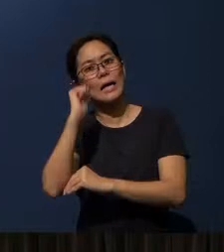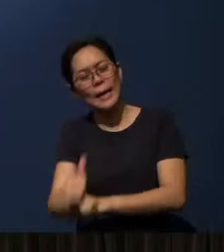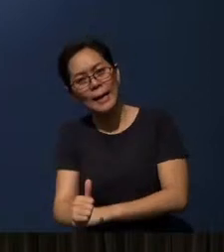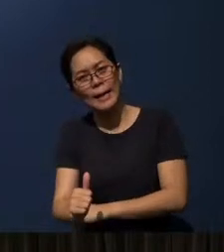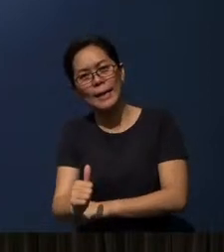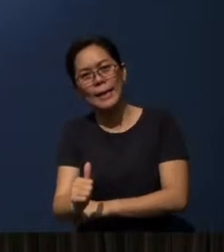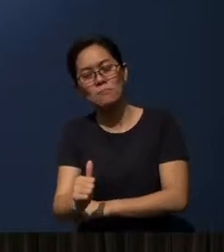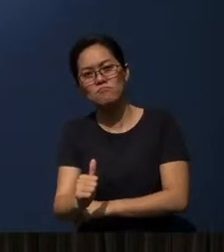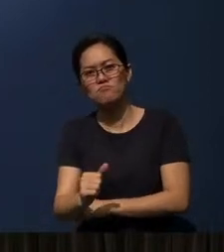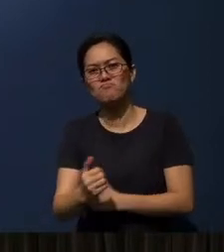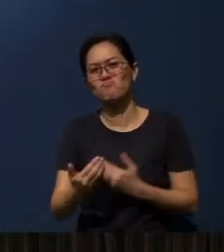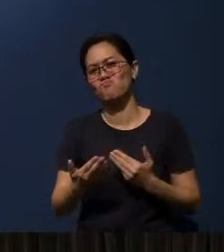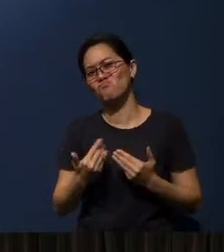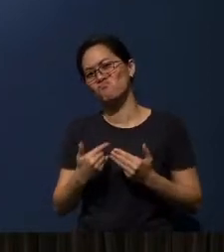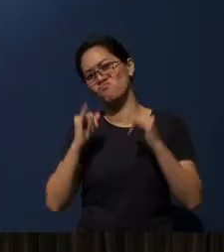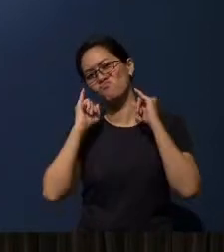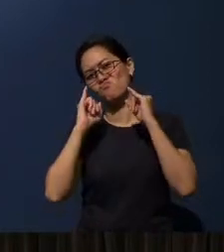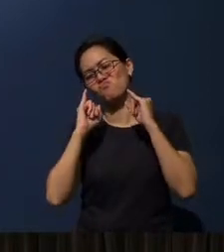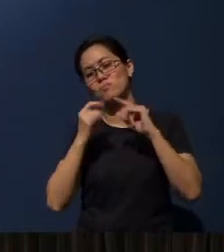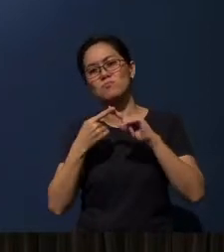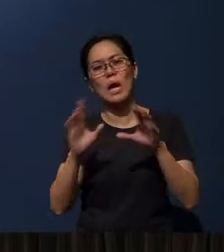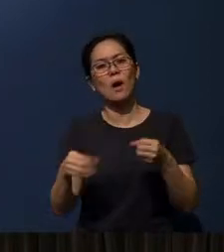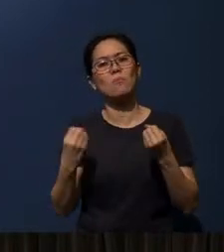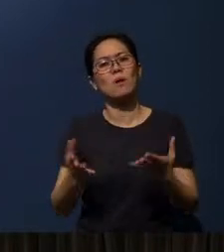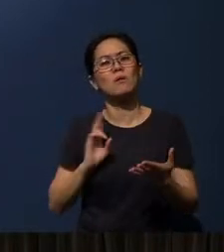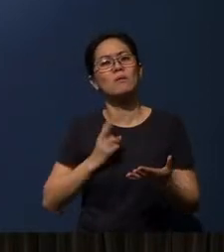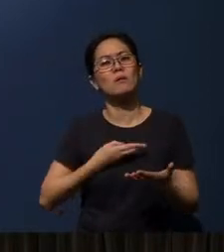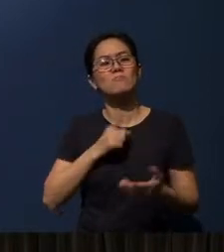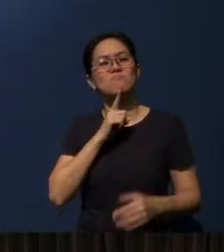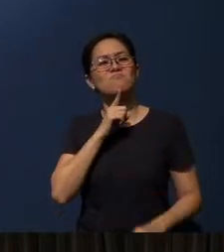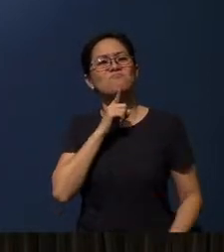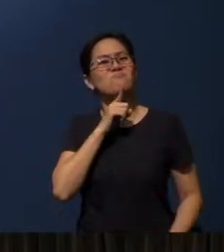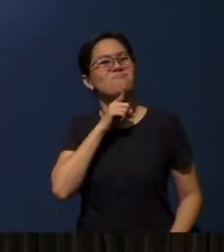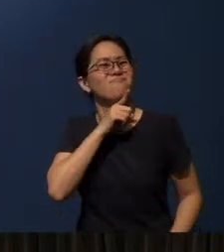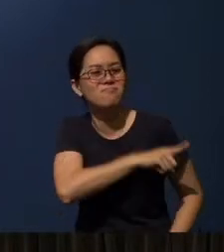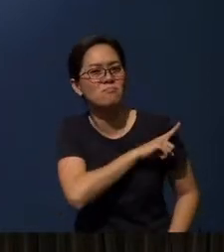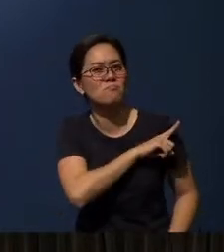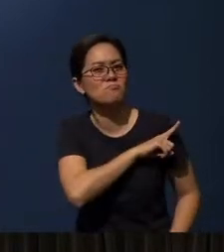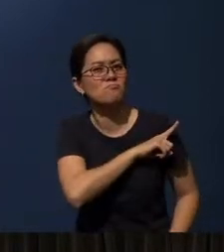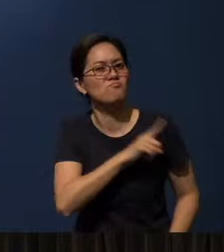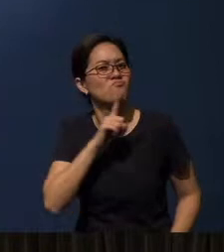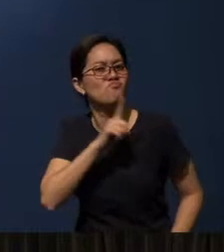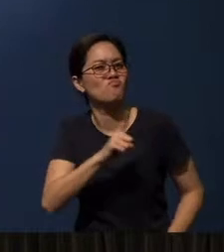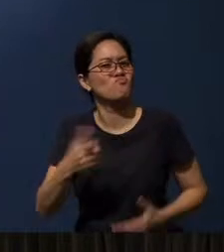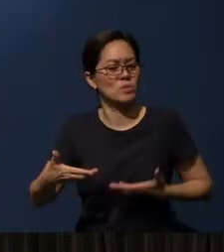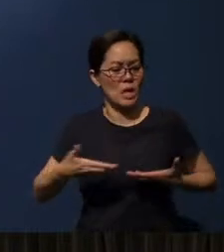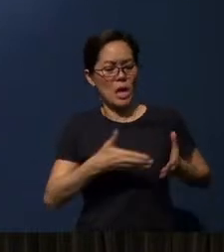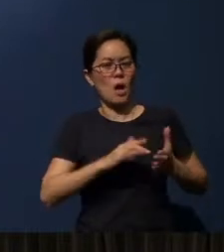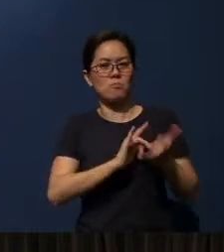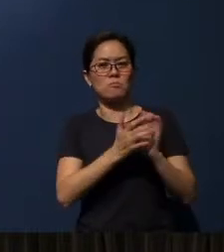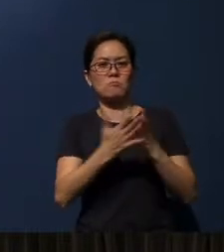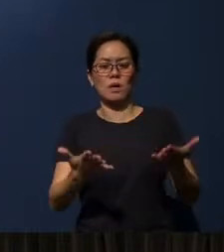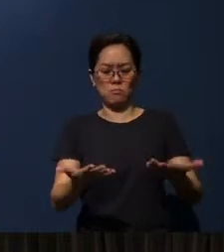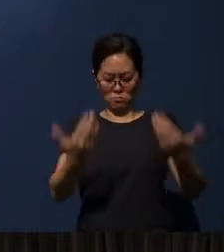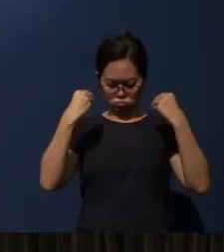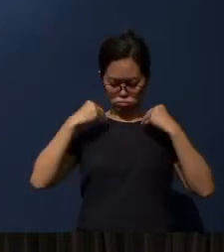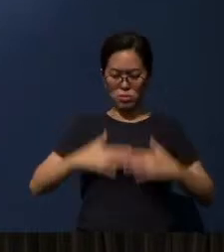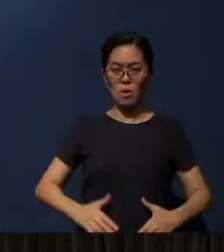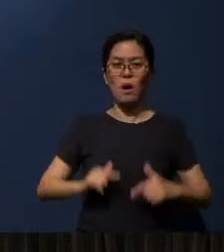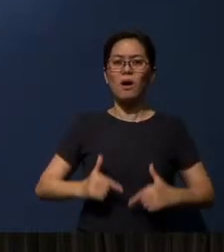Simple instructions, but how many of us really, really allow the Bible to come into our life every day?